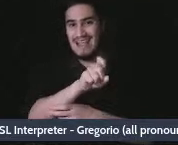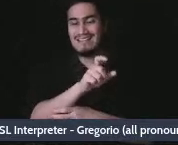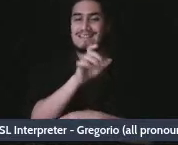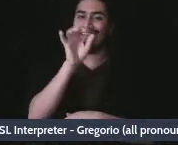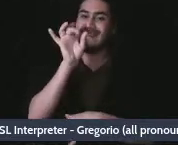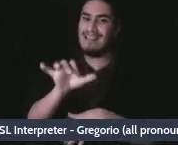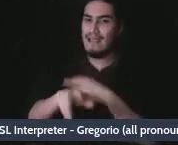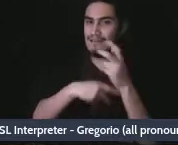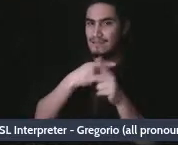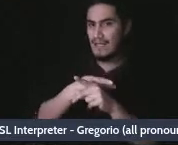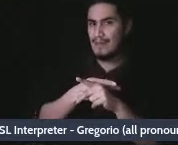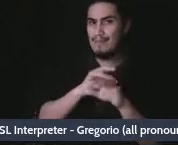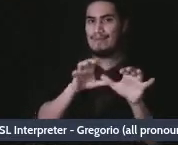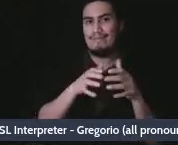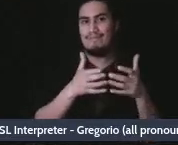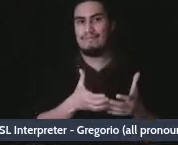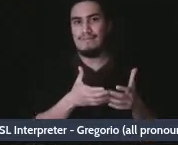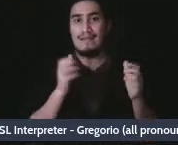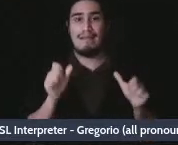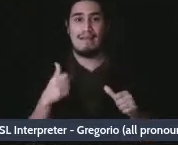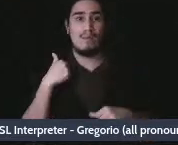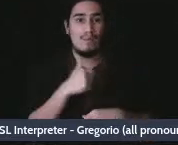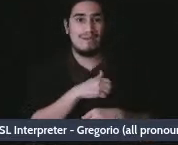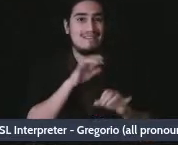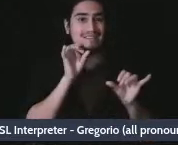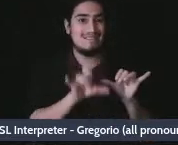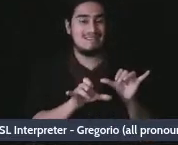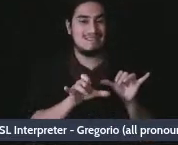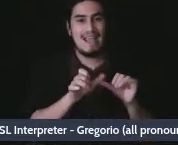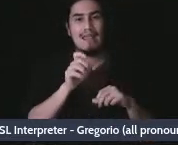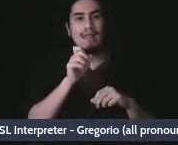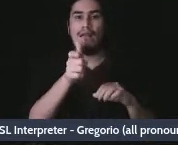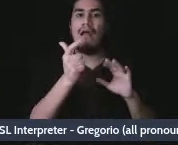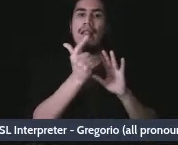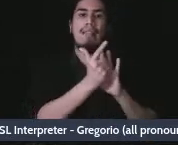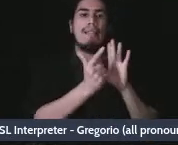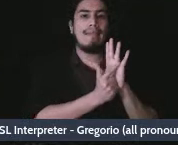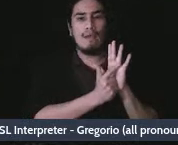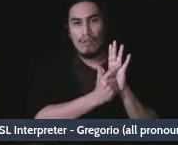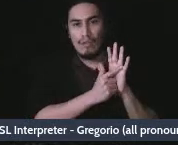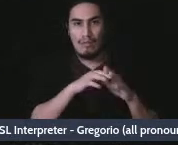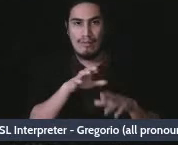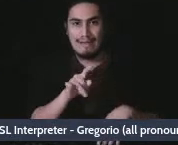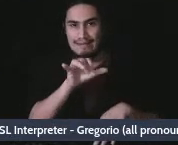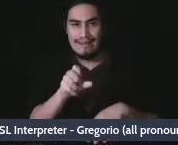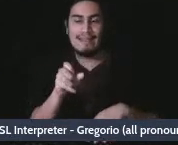Can we stay amorphous - not a legal entity - even though we took in hundreds of thousands of dollars